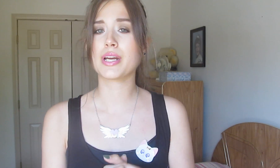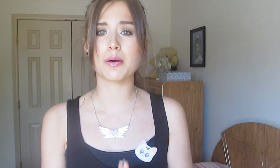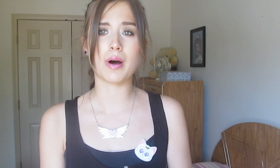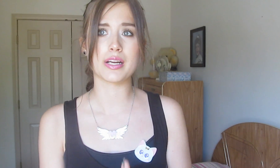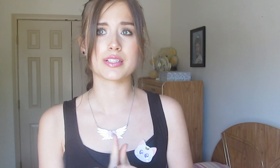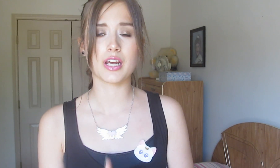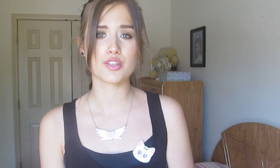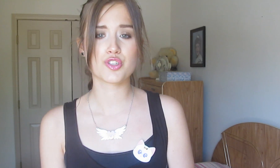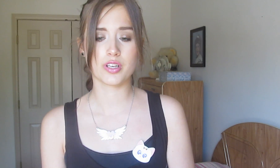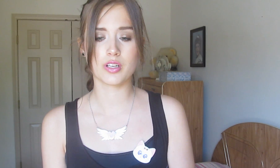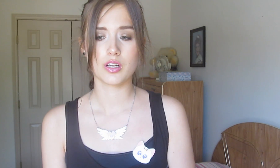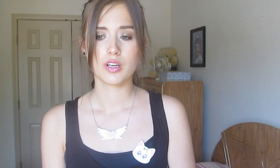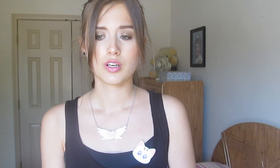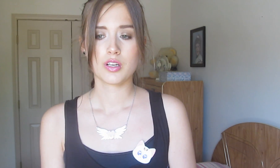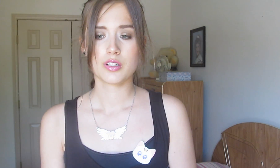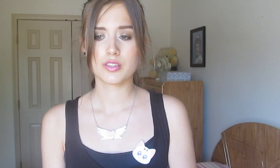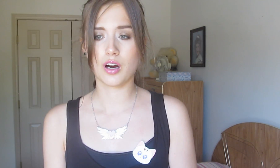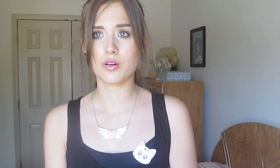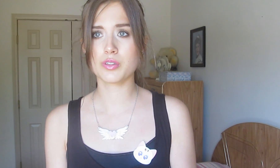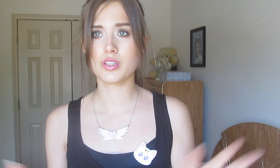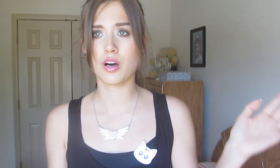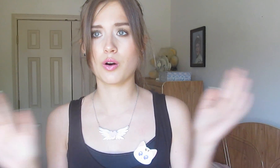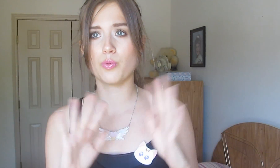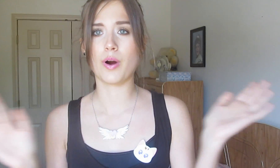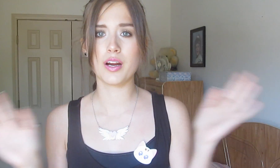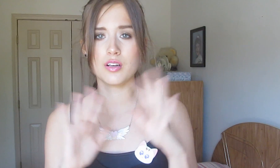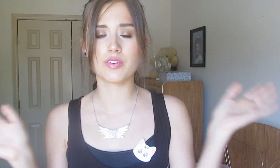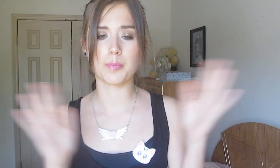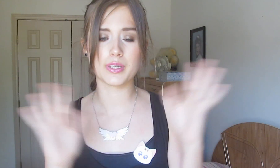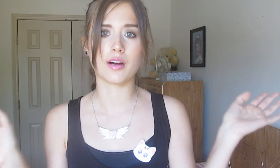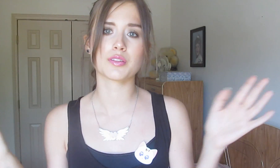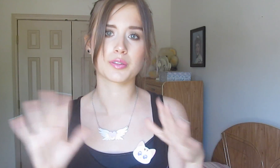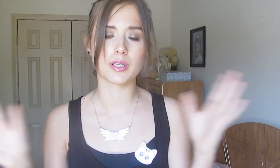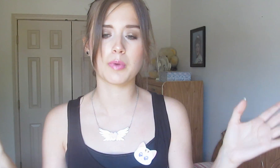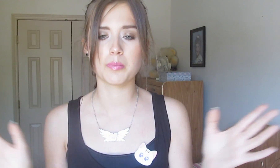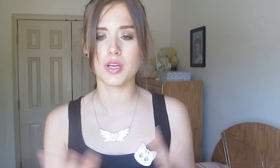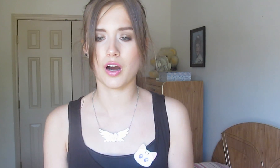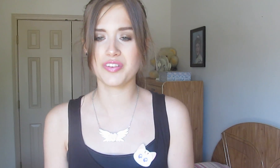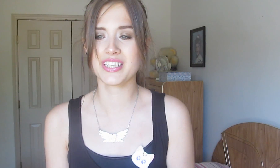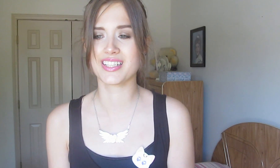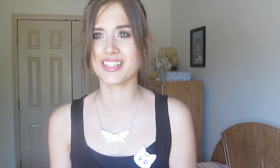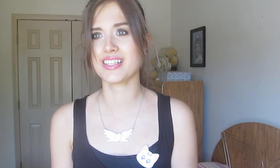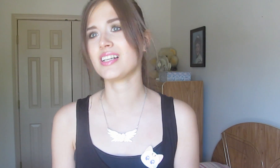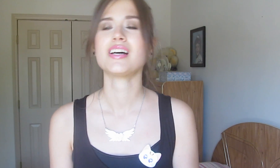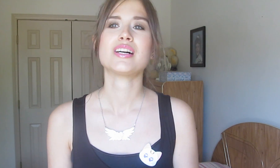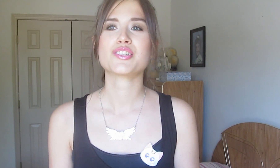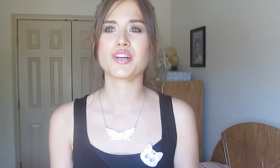To get my attention, don’t, you know, wave up and down scream at me, obviously. Just,